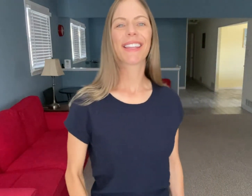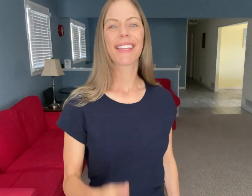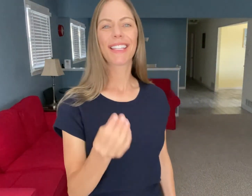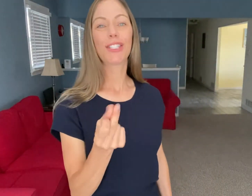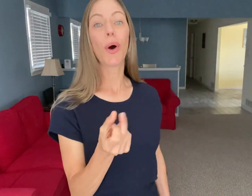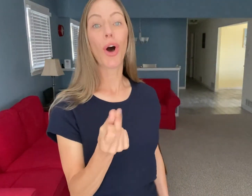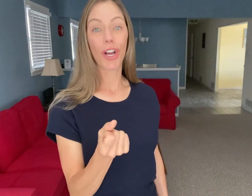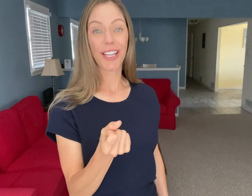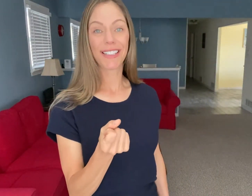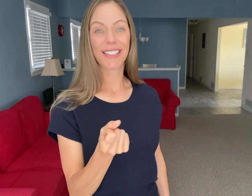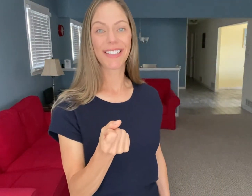"Dog"